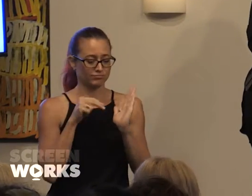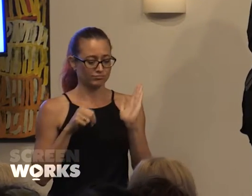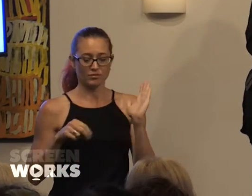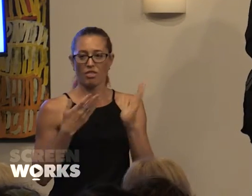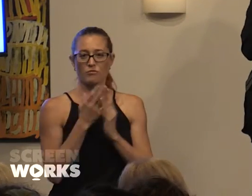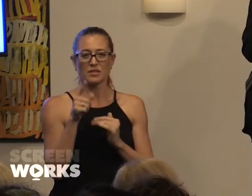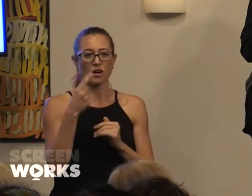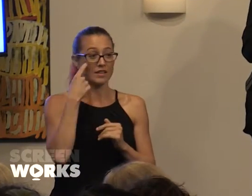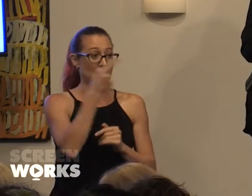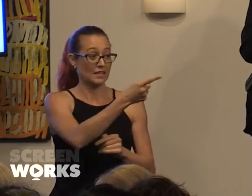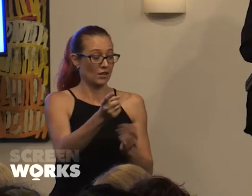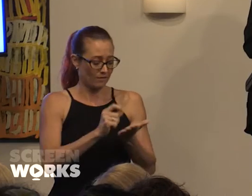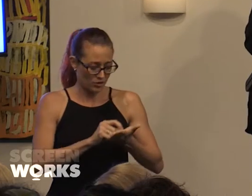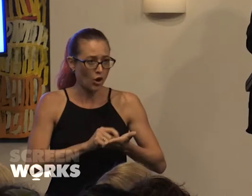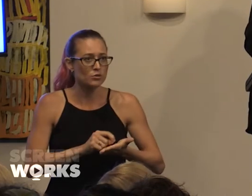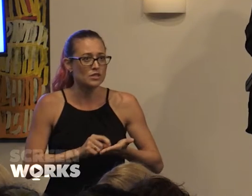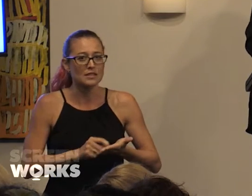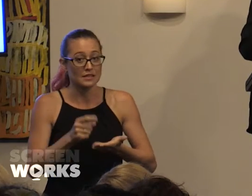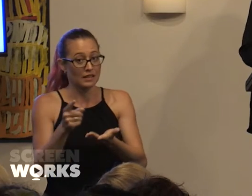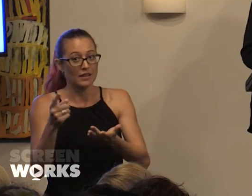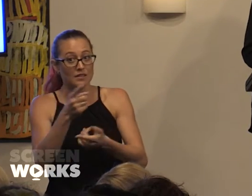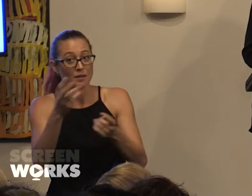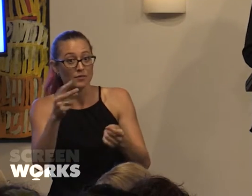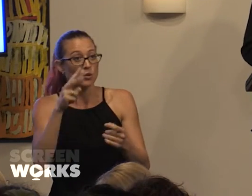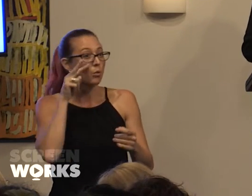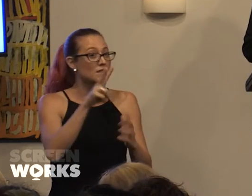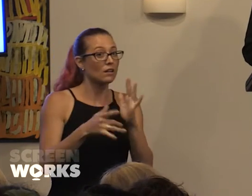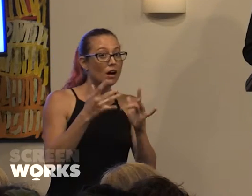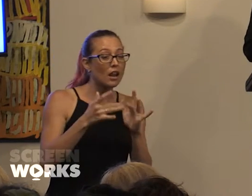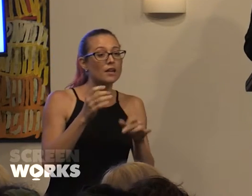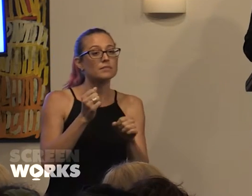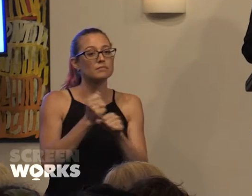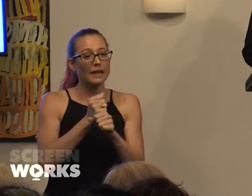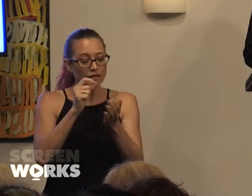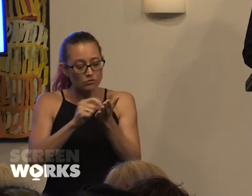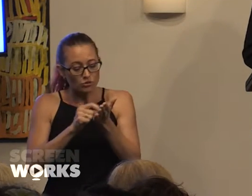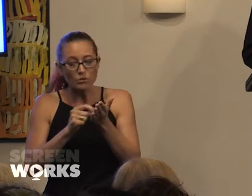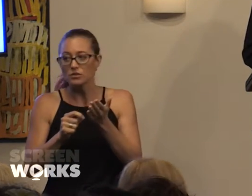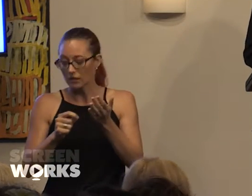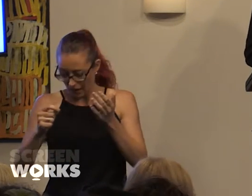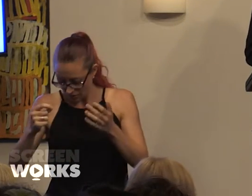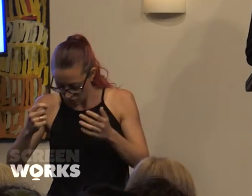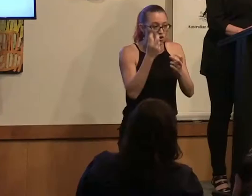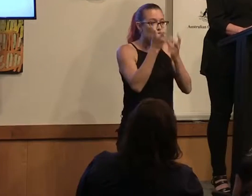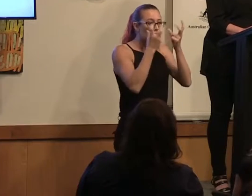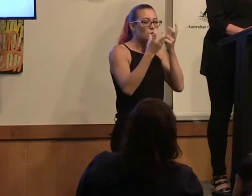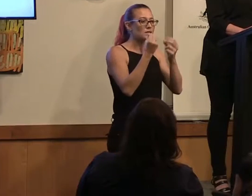have got your note pads out and for those of you who are watching online, make notes and Google some of the keywords and you'll find some of the information